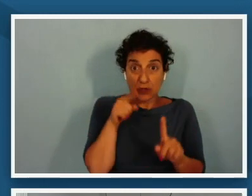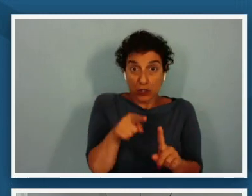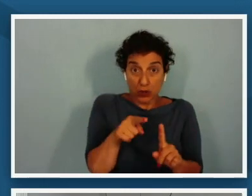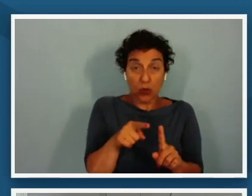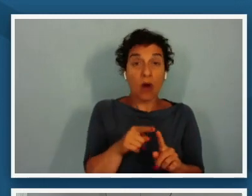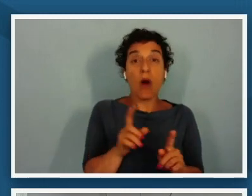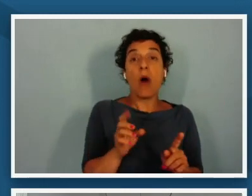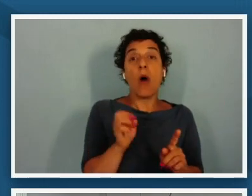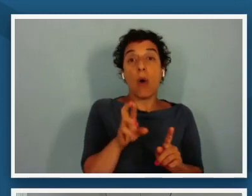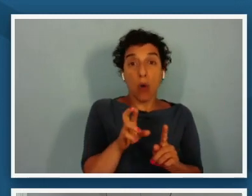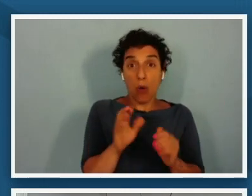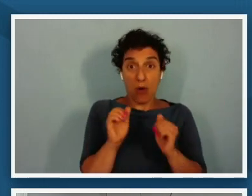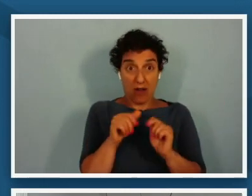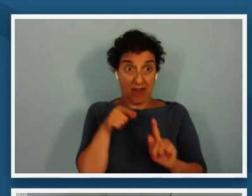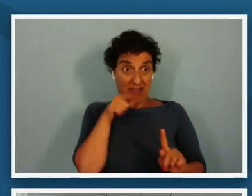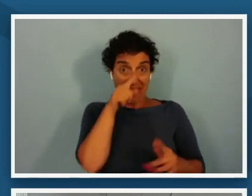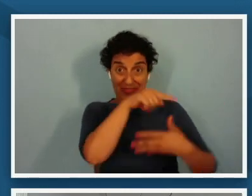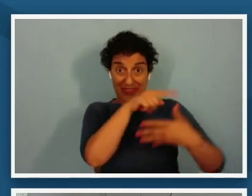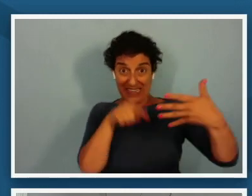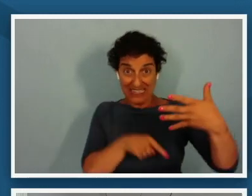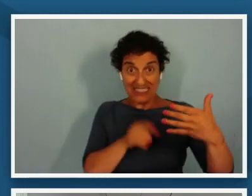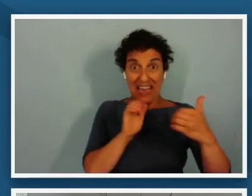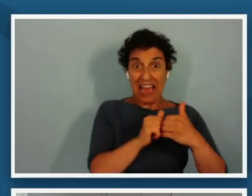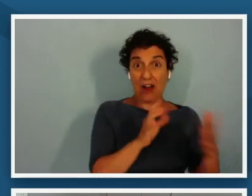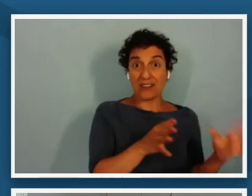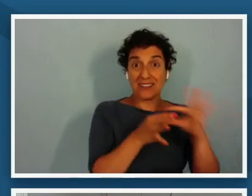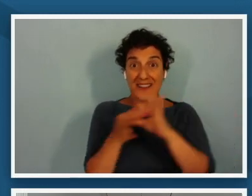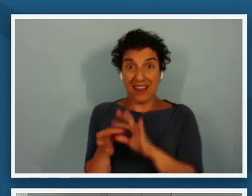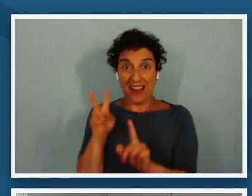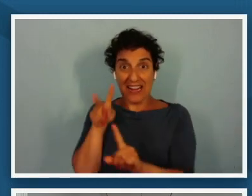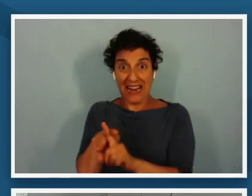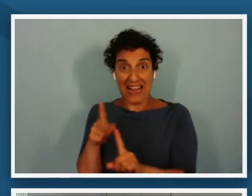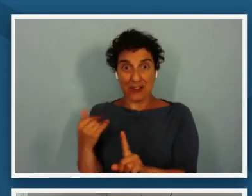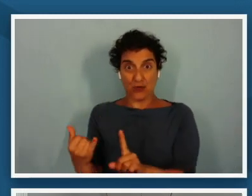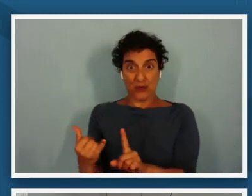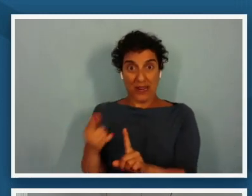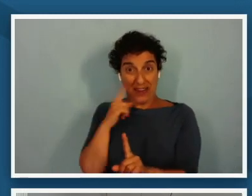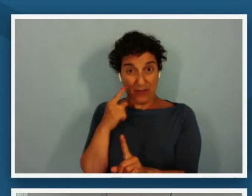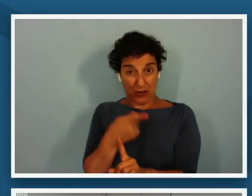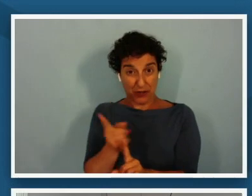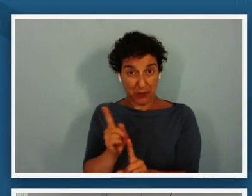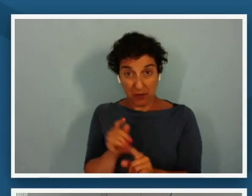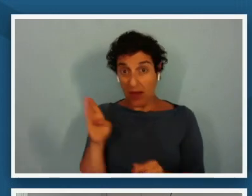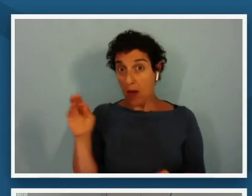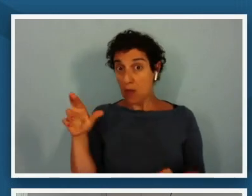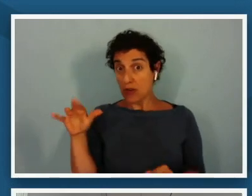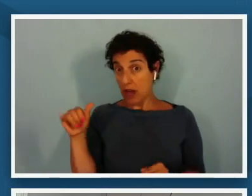to today for you and perhaps brianna you'd be willing to